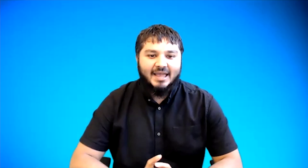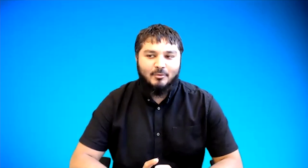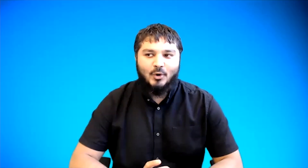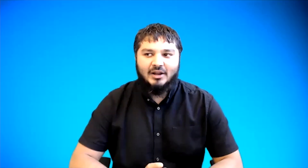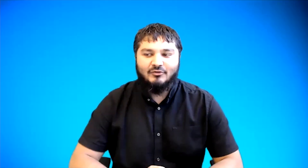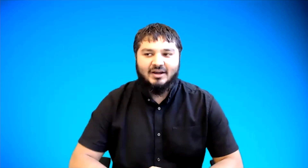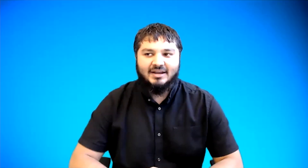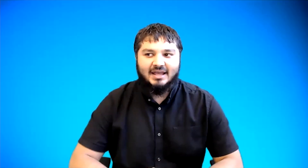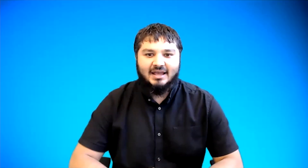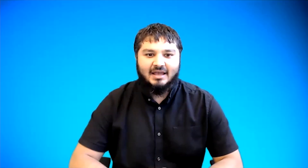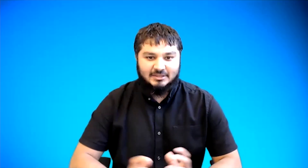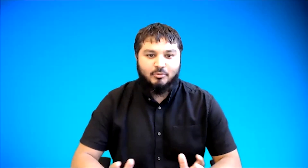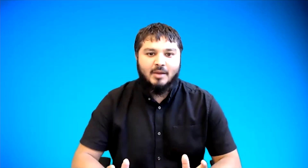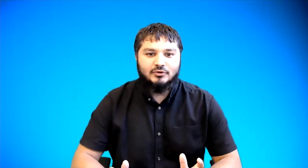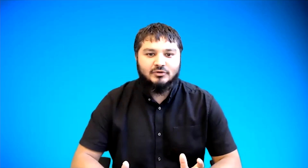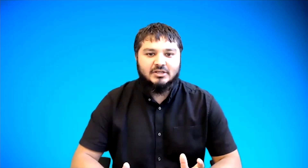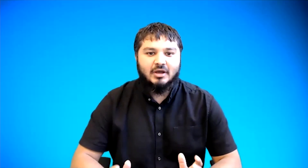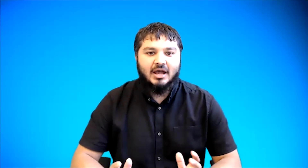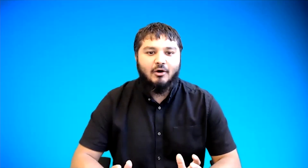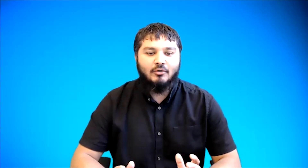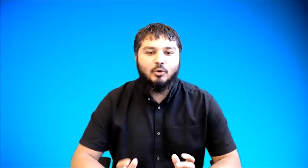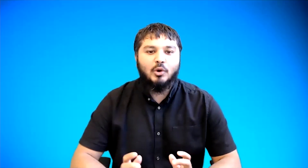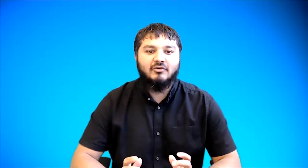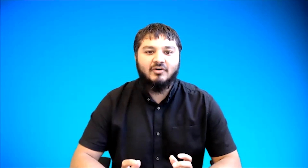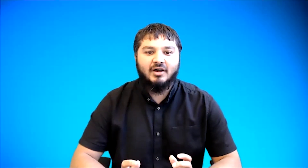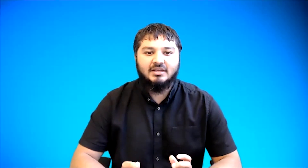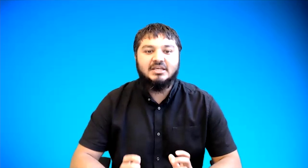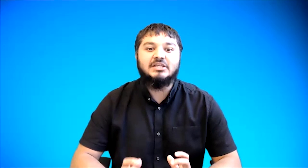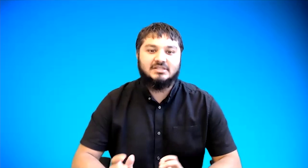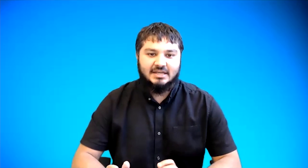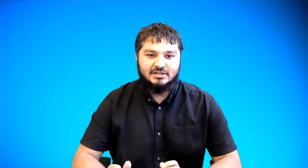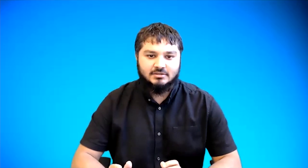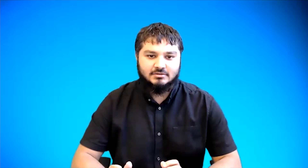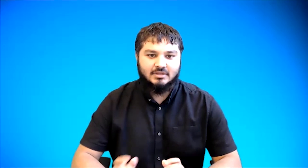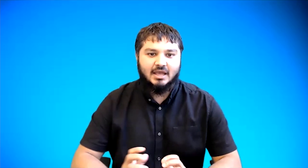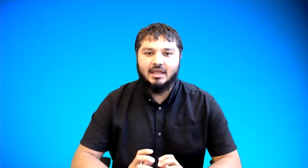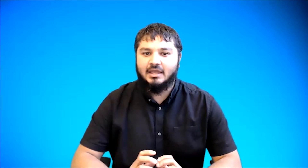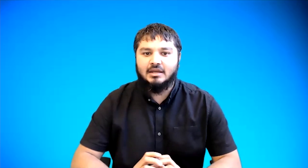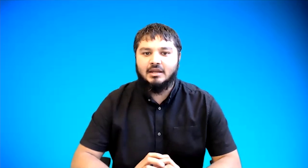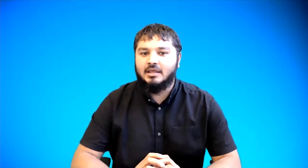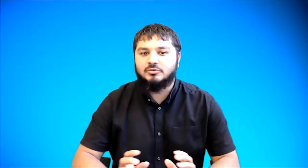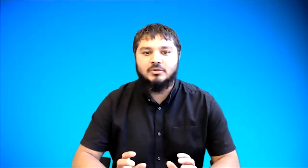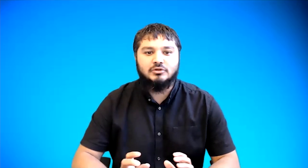am qualified as a prime school teacher i hold a qualified teacher status so that enables me to